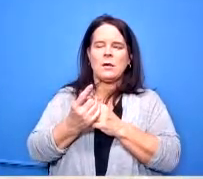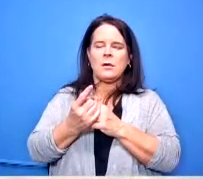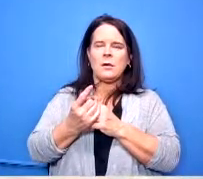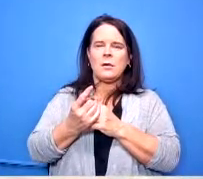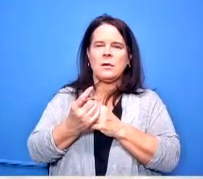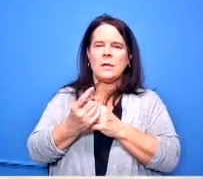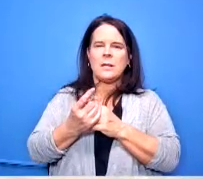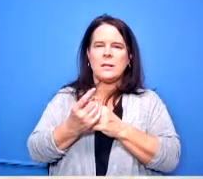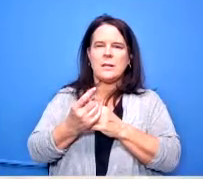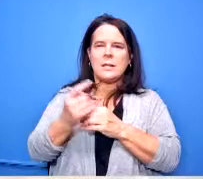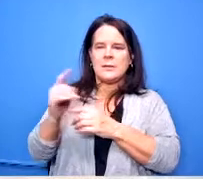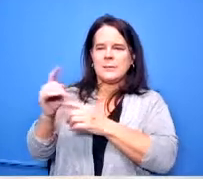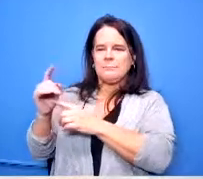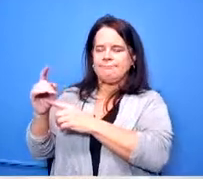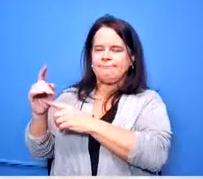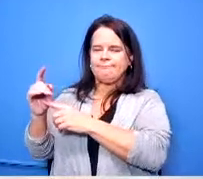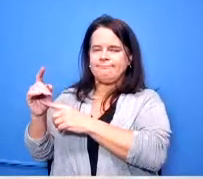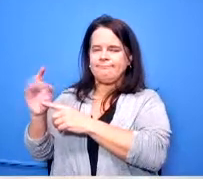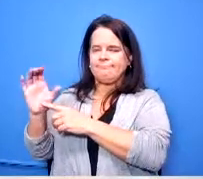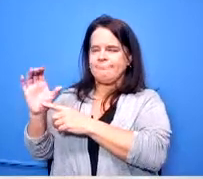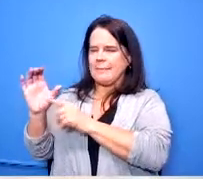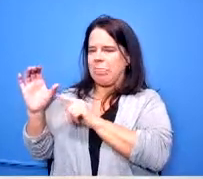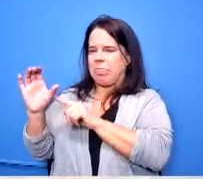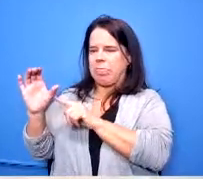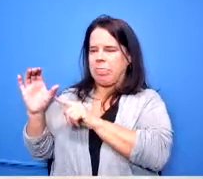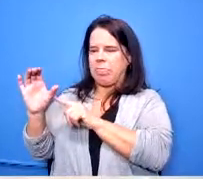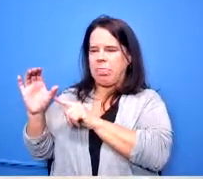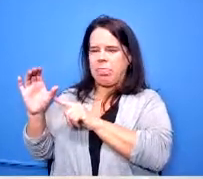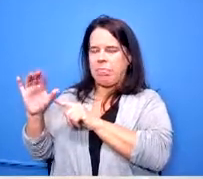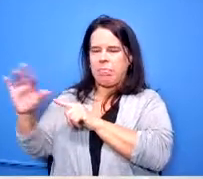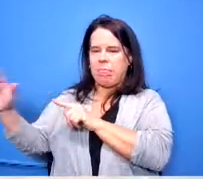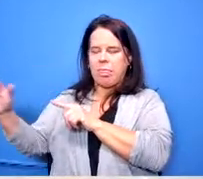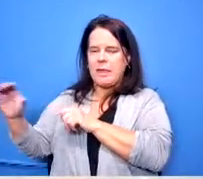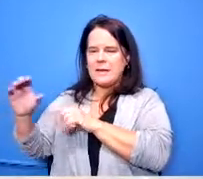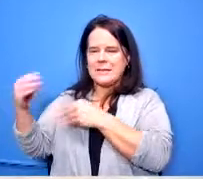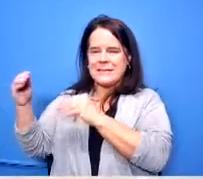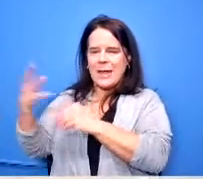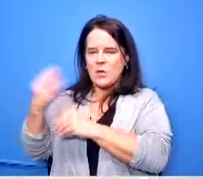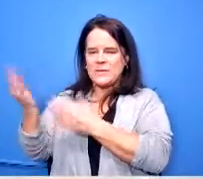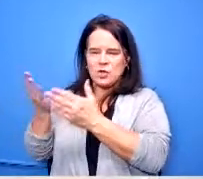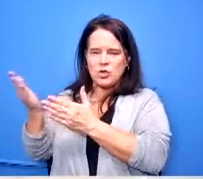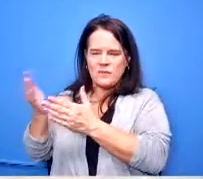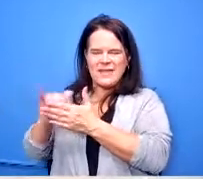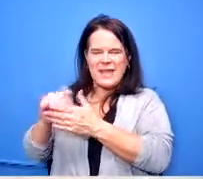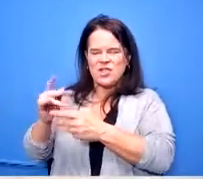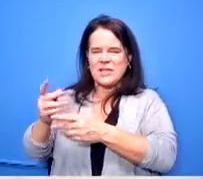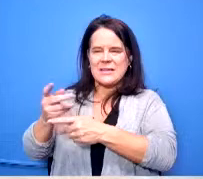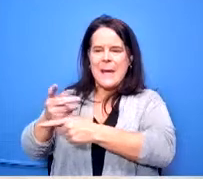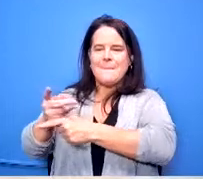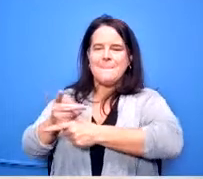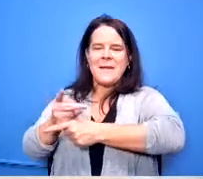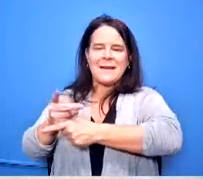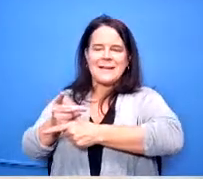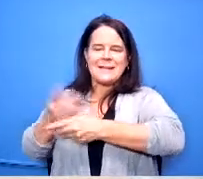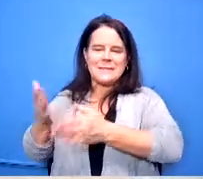a generator maintenance plan that we that we do every year that will be for them to inspect and